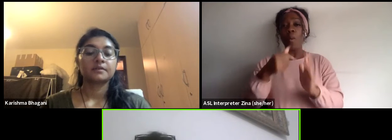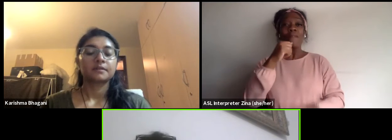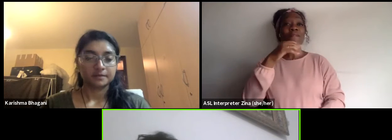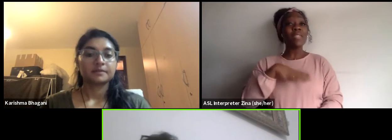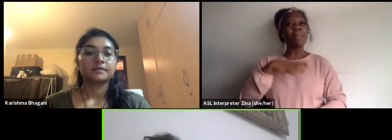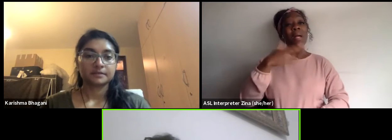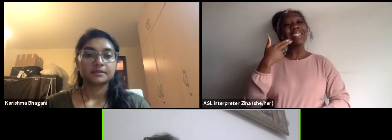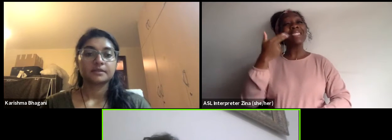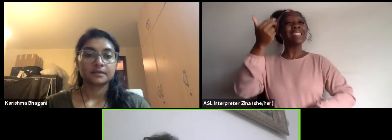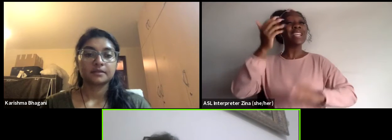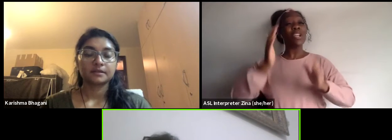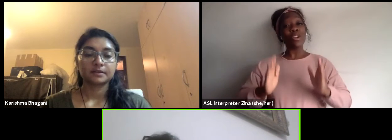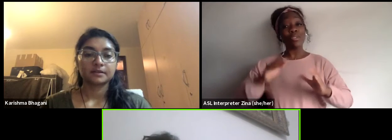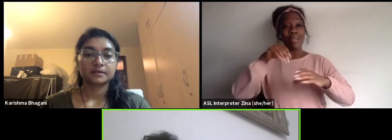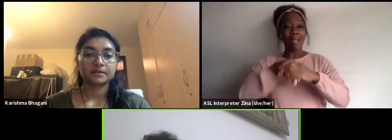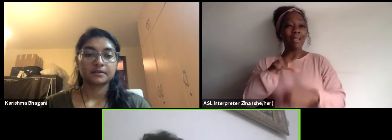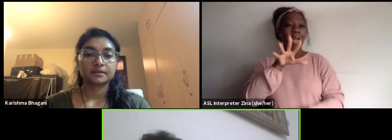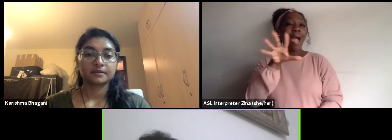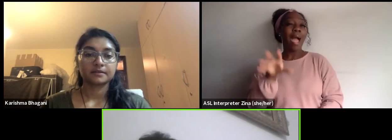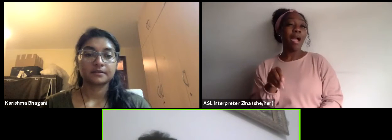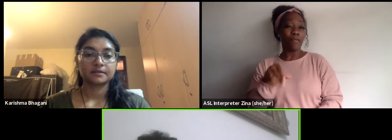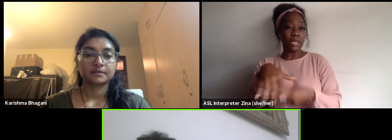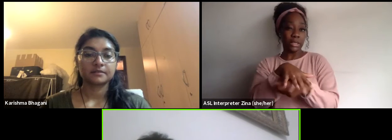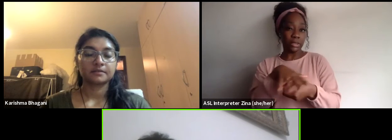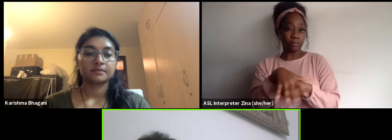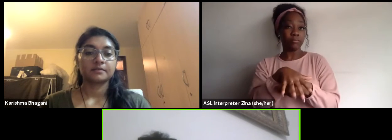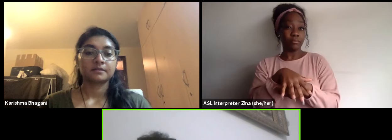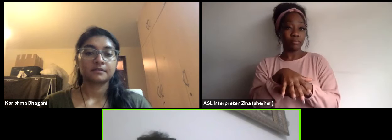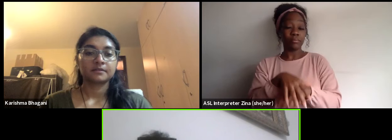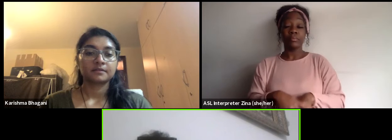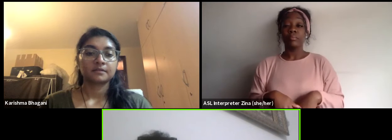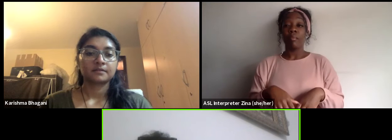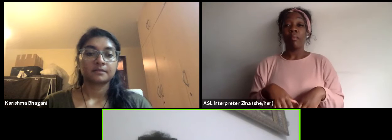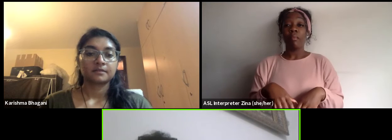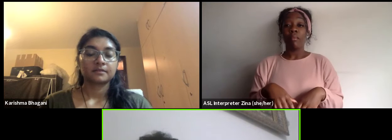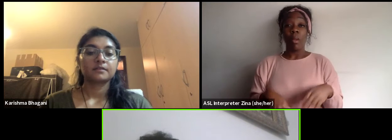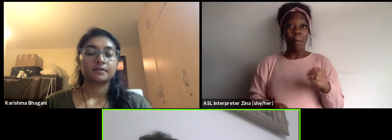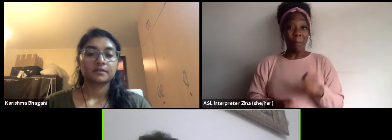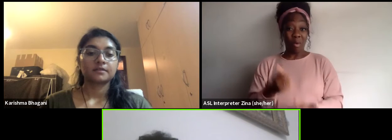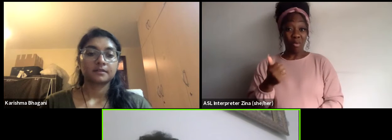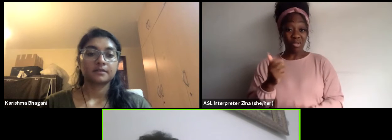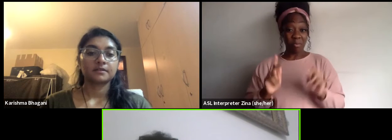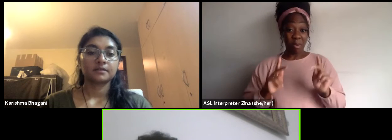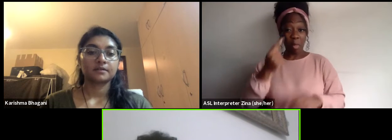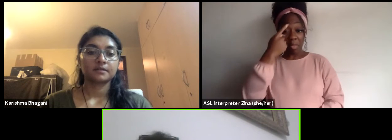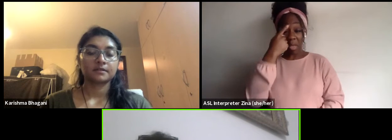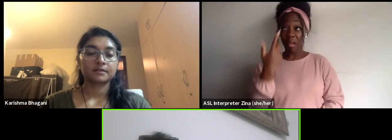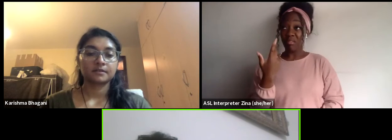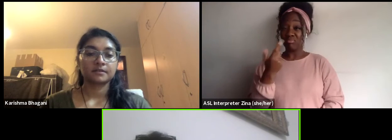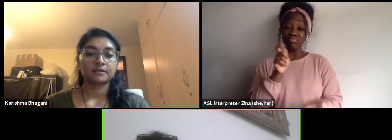So the most majority of us would think okay write your proposal, get the grant do it